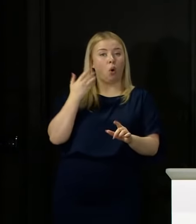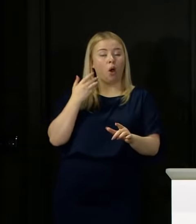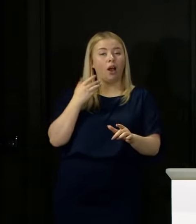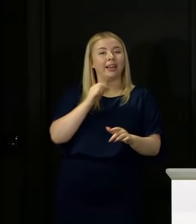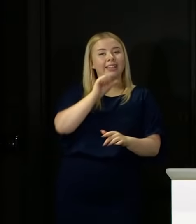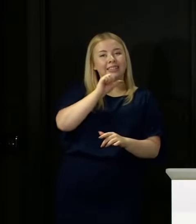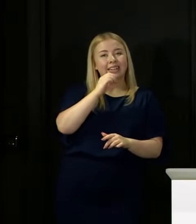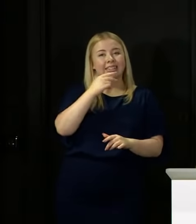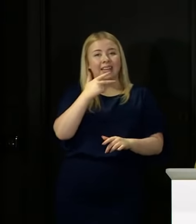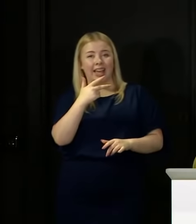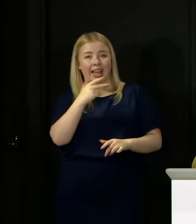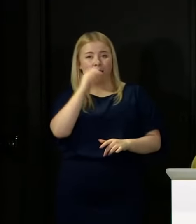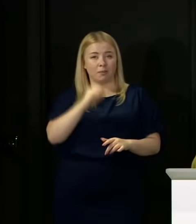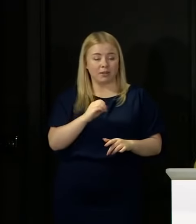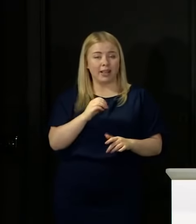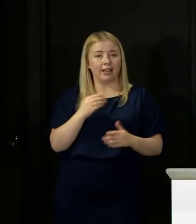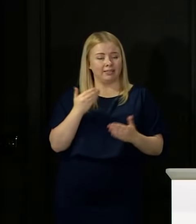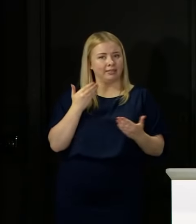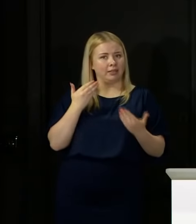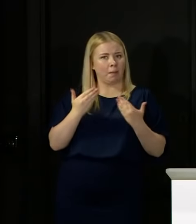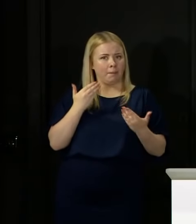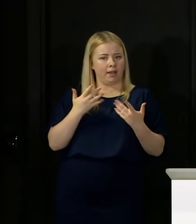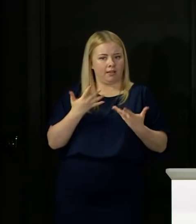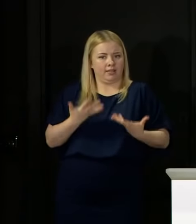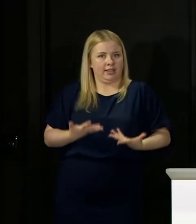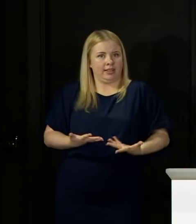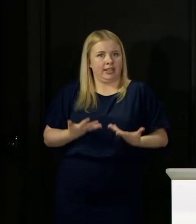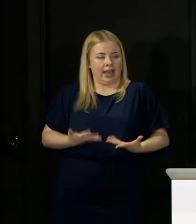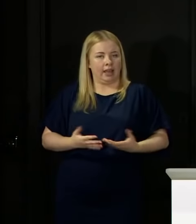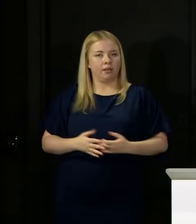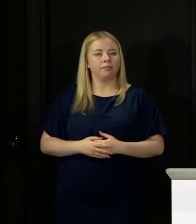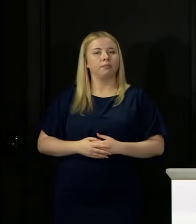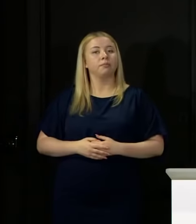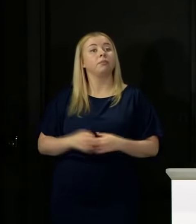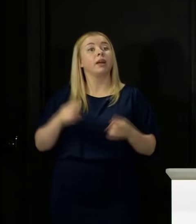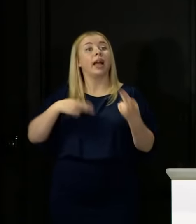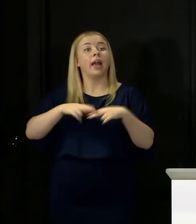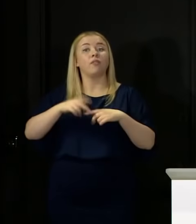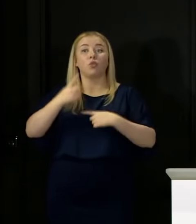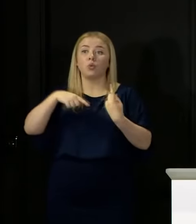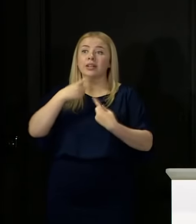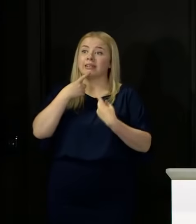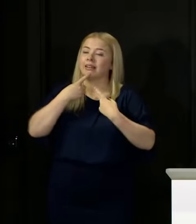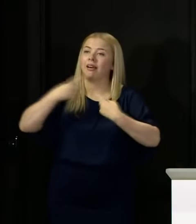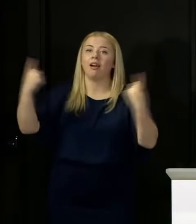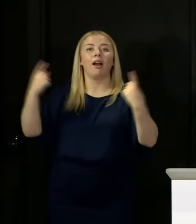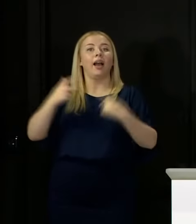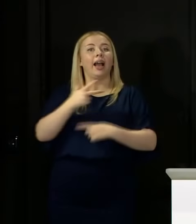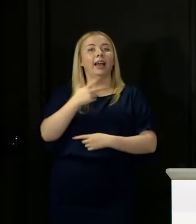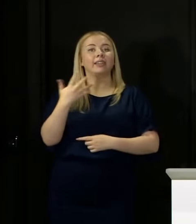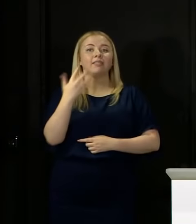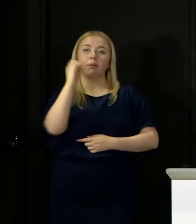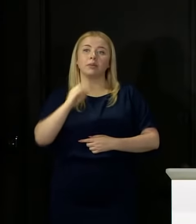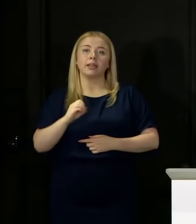Now, if we had said today that 85 per cent had passed compared to those figures, all